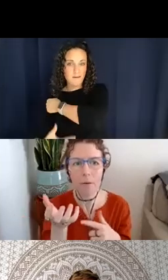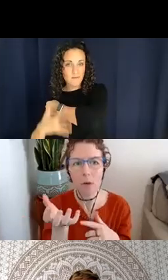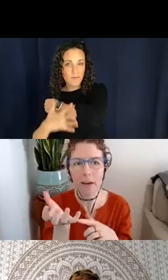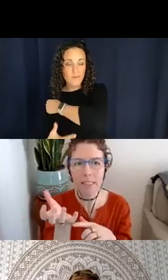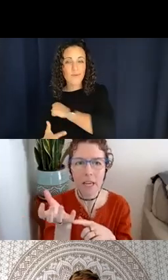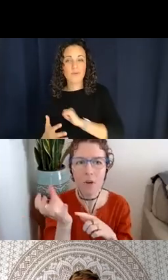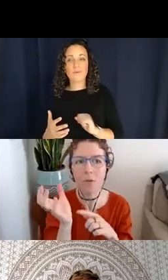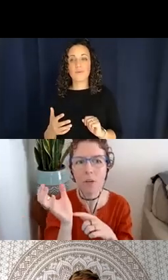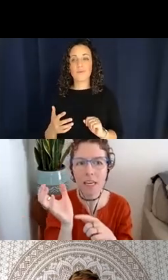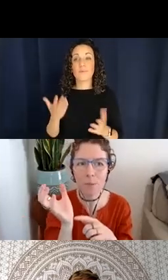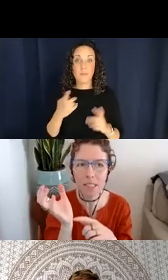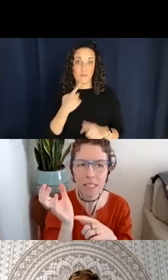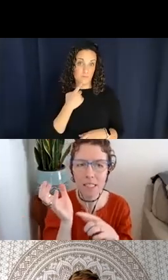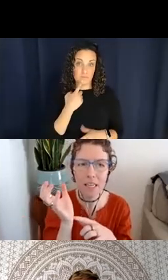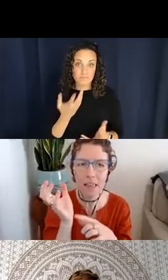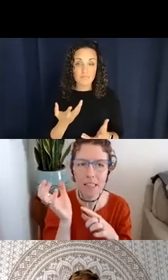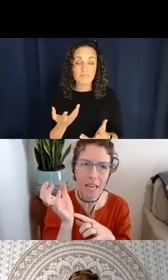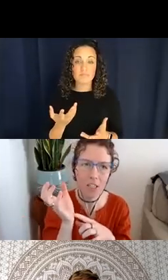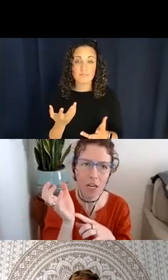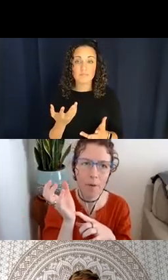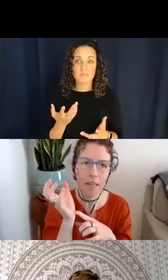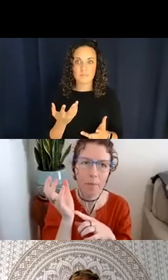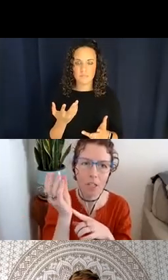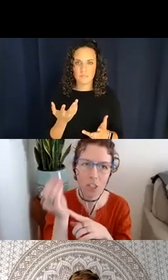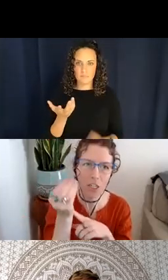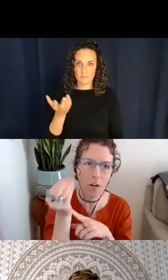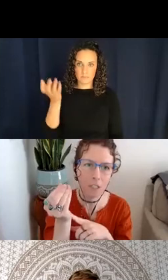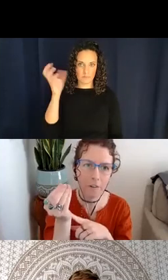you might say you can really explicitly see that this hand shape can be changed up for